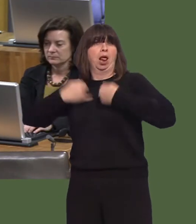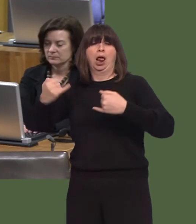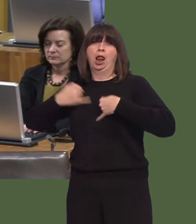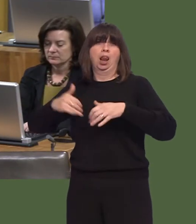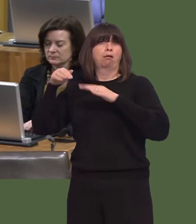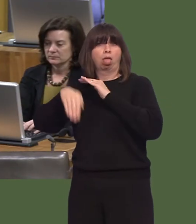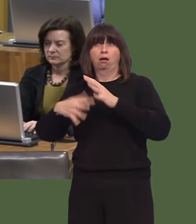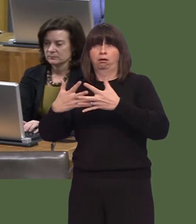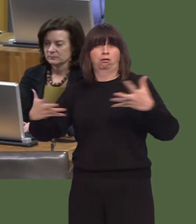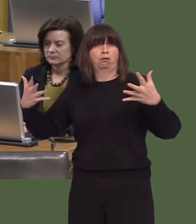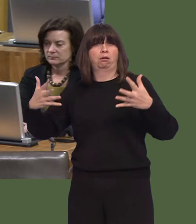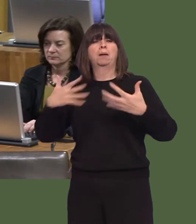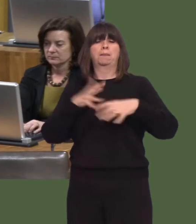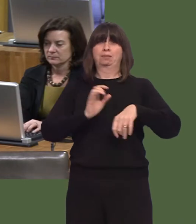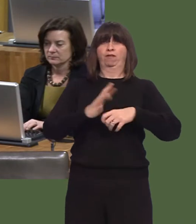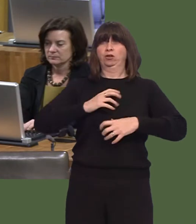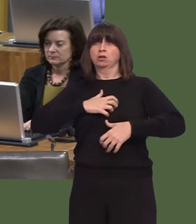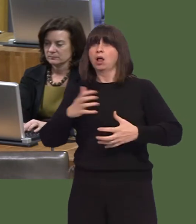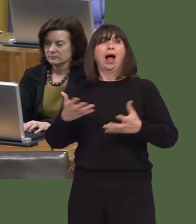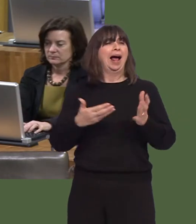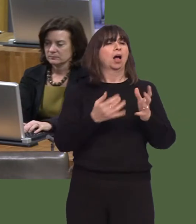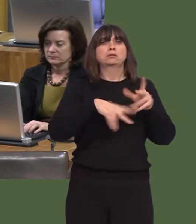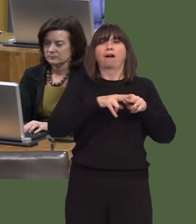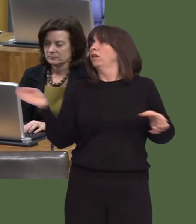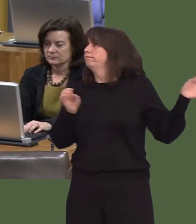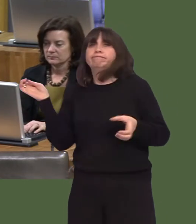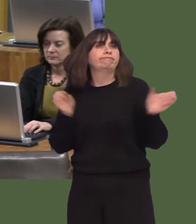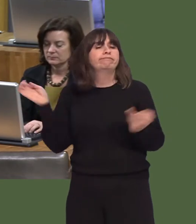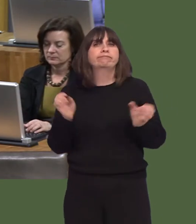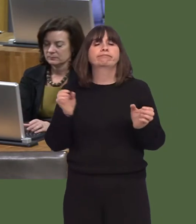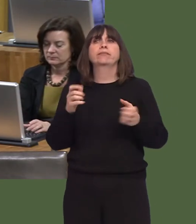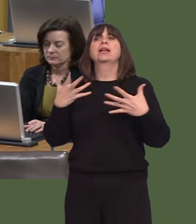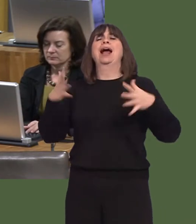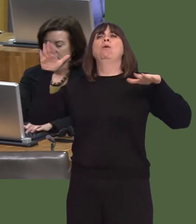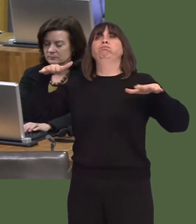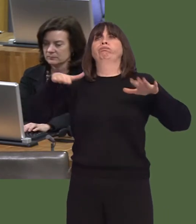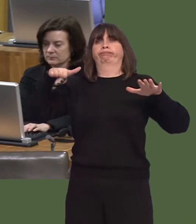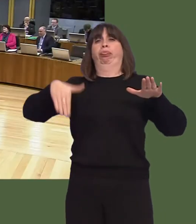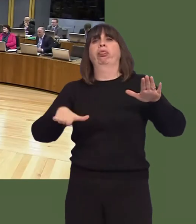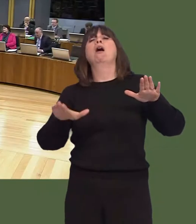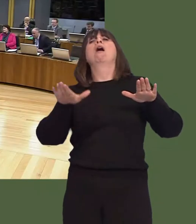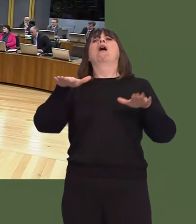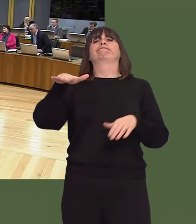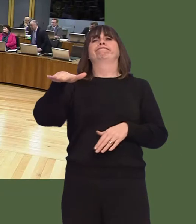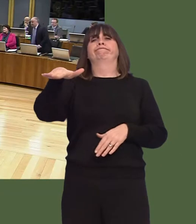There was a professional response, more resources were made available and the situation is now stabilising. Andrew RT Davies AM: Thank you, First Minister, for that answer.